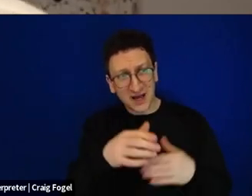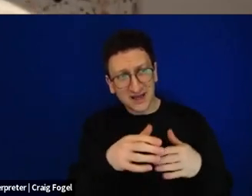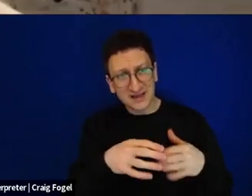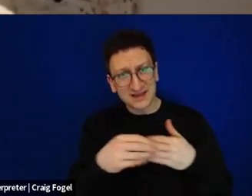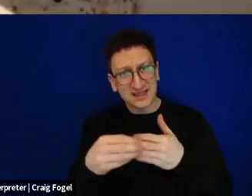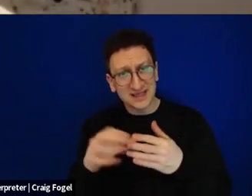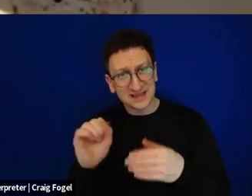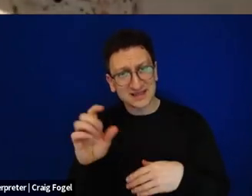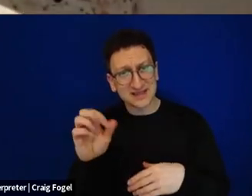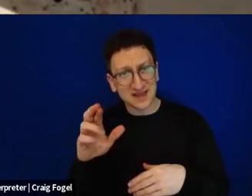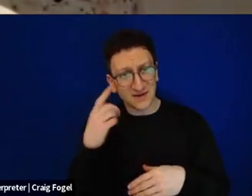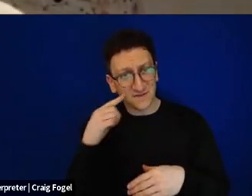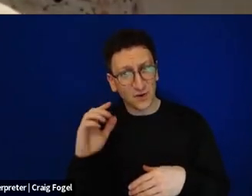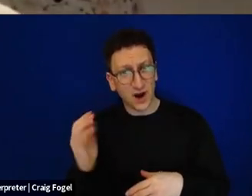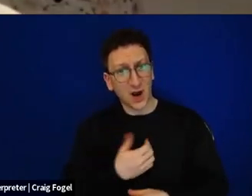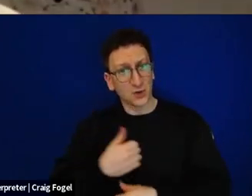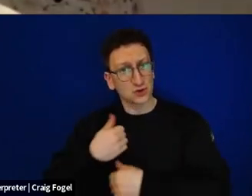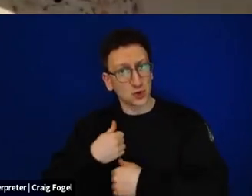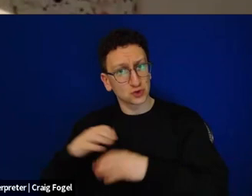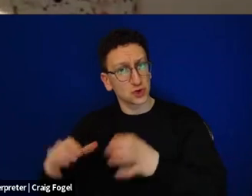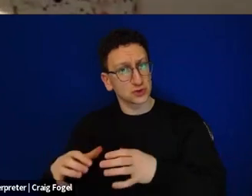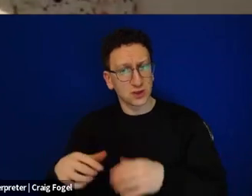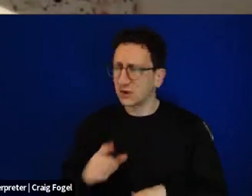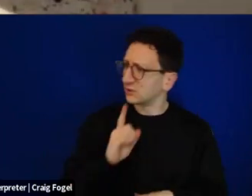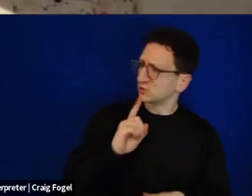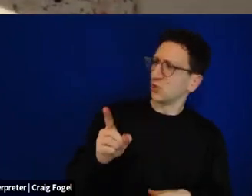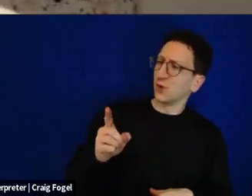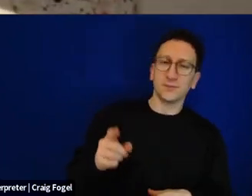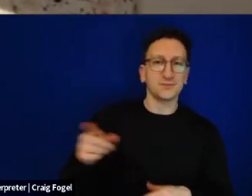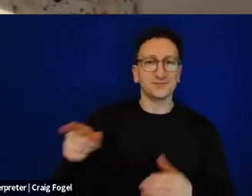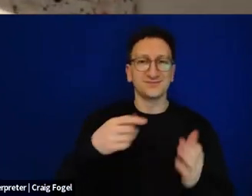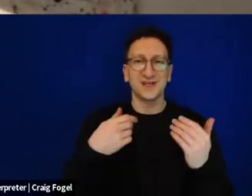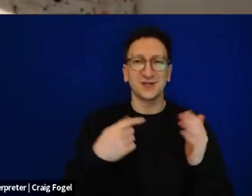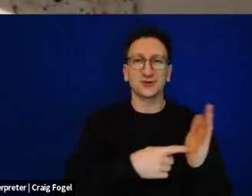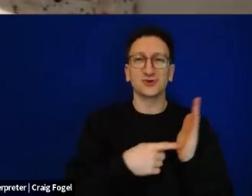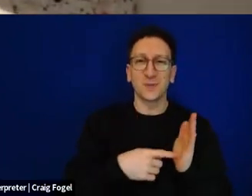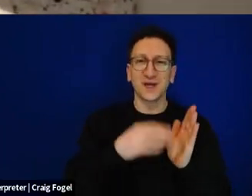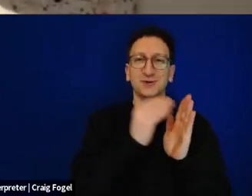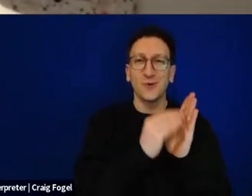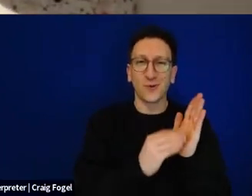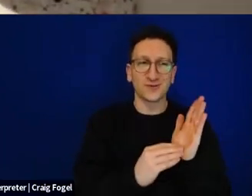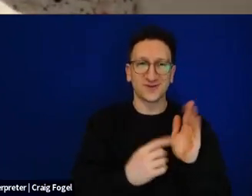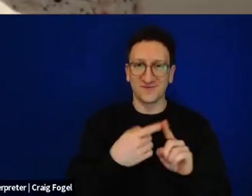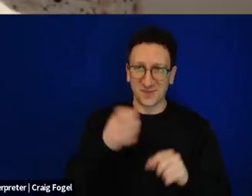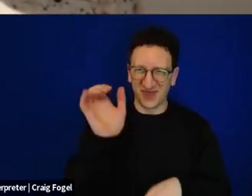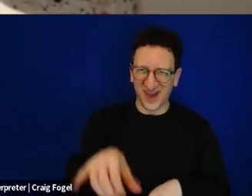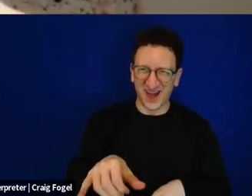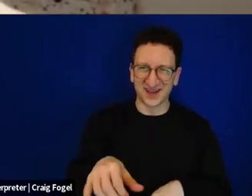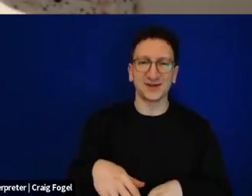And he showed us the Haggadah that he had used with the notes that my grandfather wrote for moderating the Seder. The soldiers didn't really connect to Agnon and